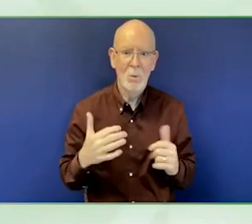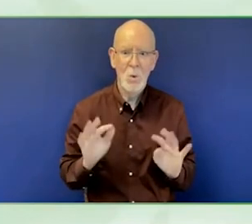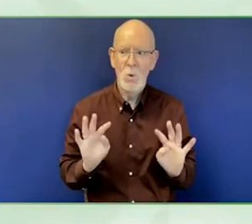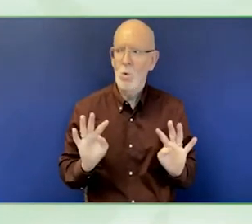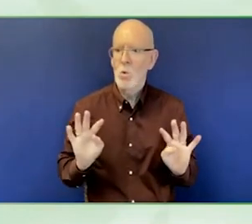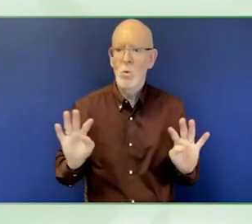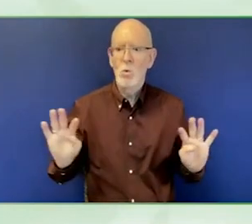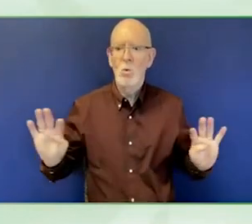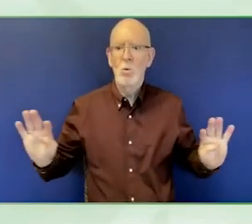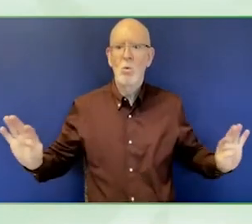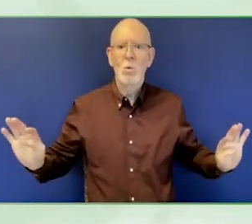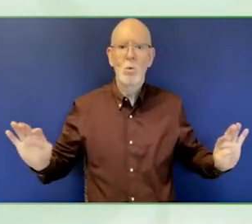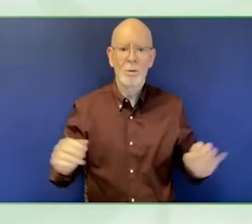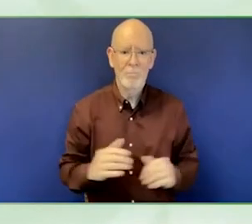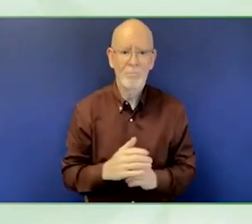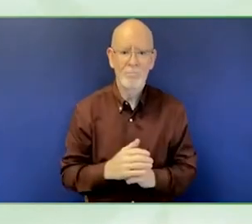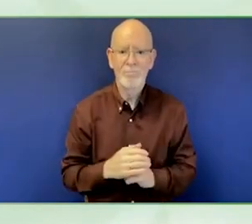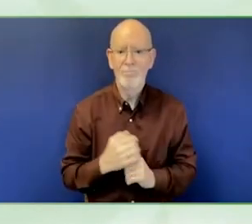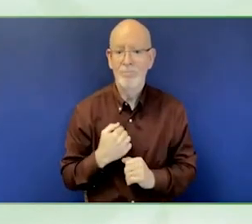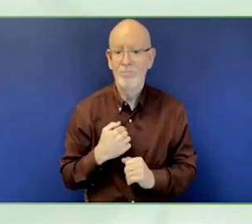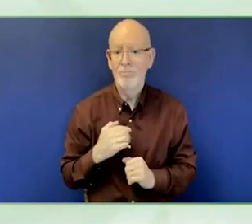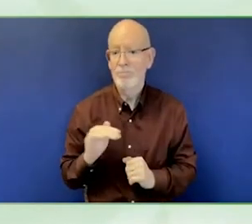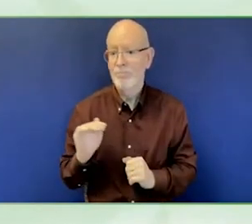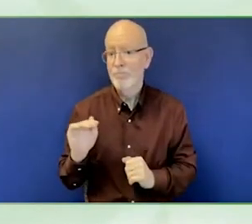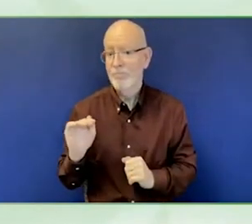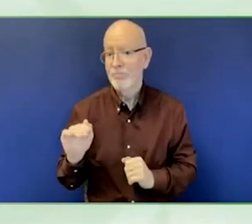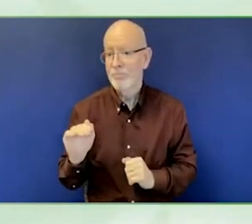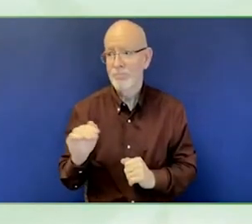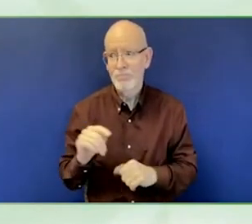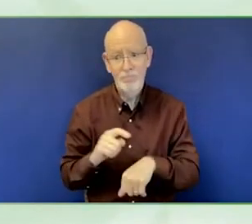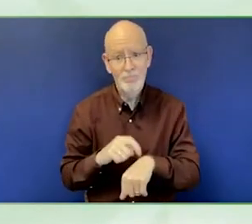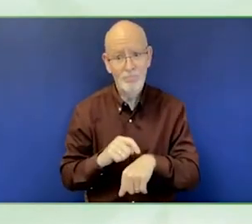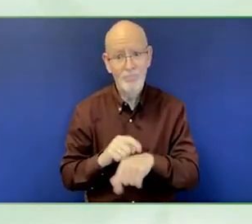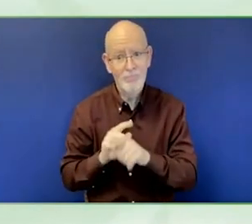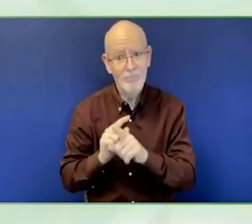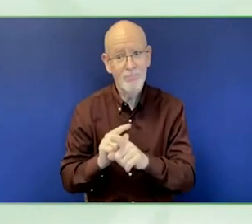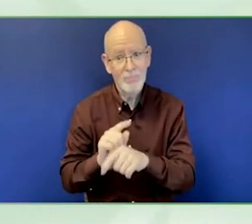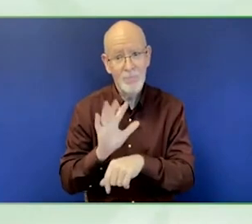What we would like to do is have the presentations and then open the